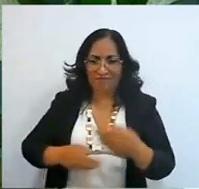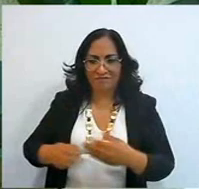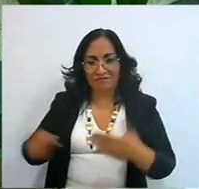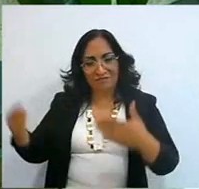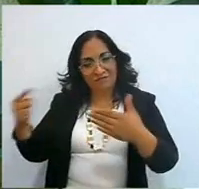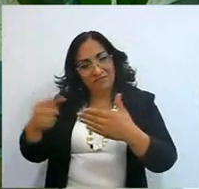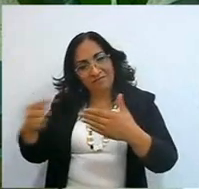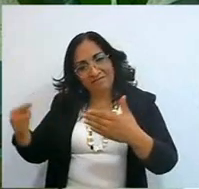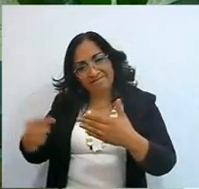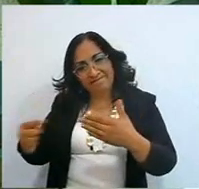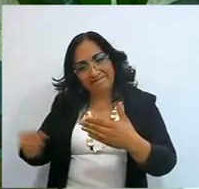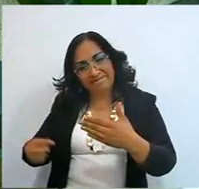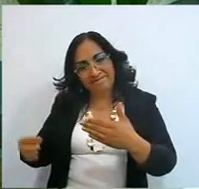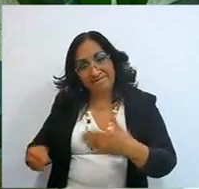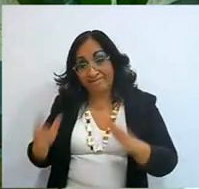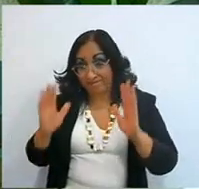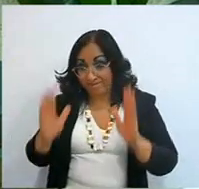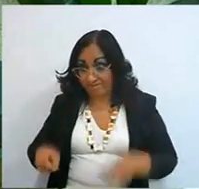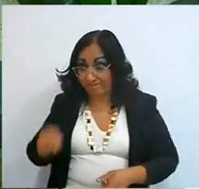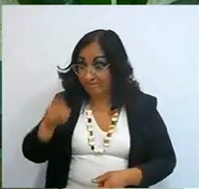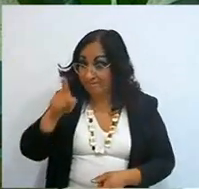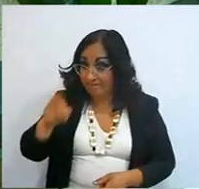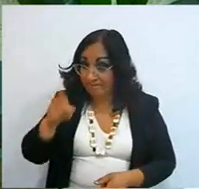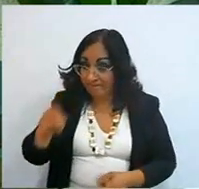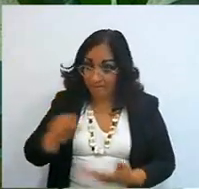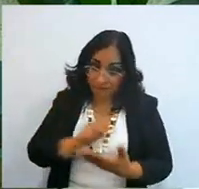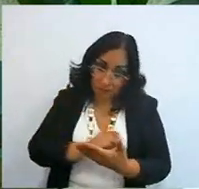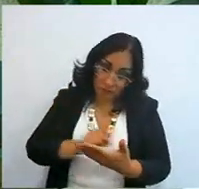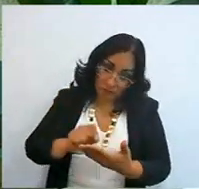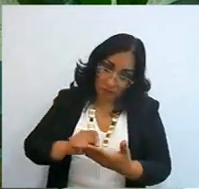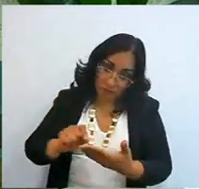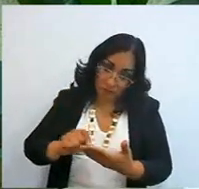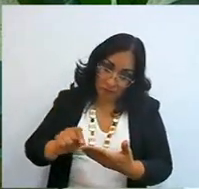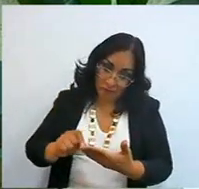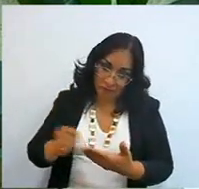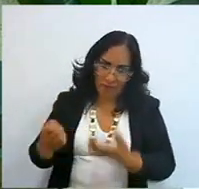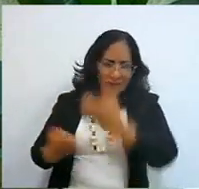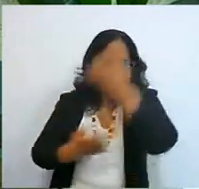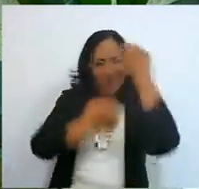and then, since you read them, because they also make you a little test that you did read them,